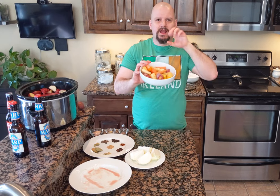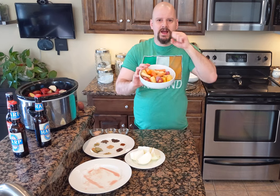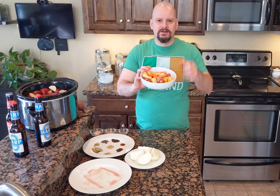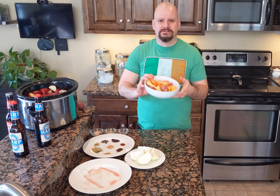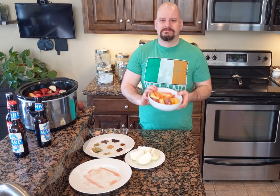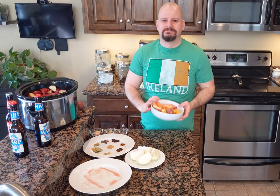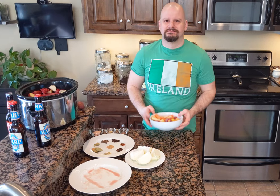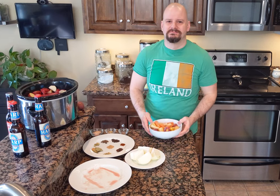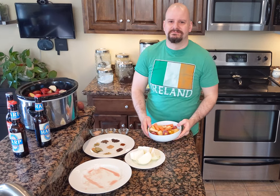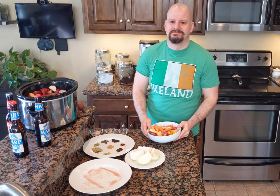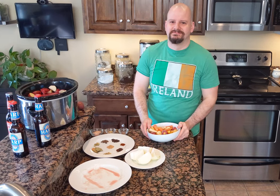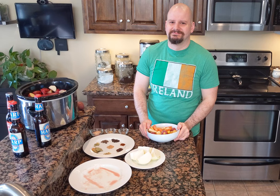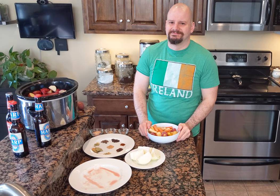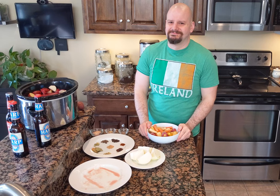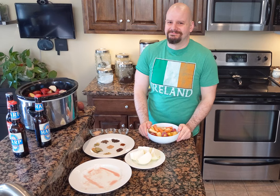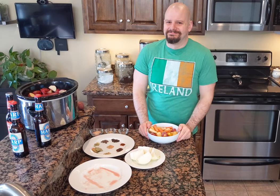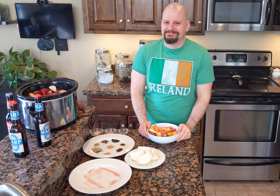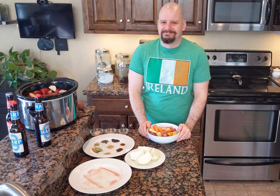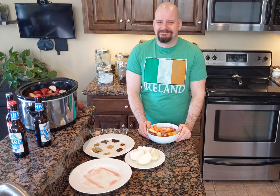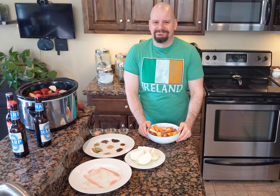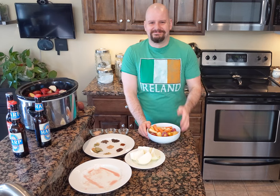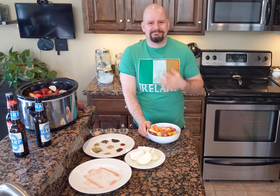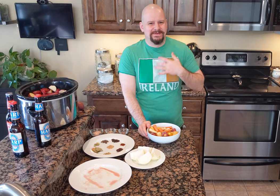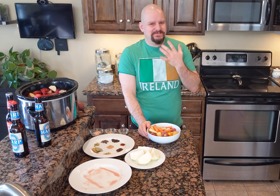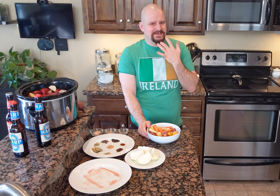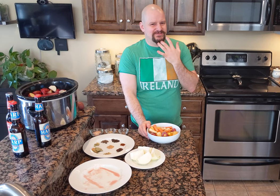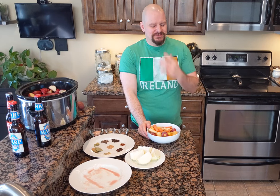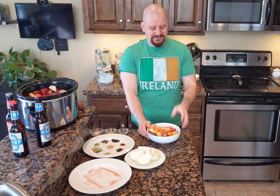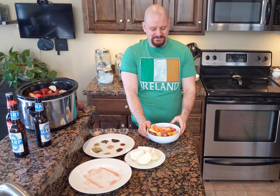Carrots. This is my favourite.